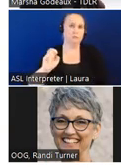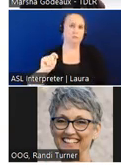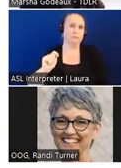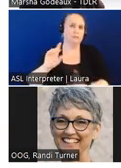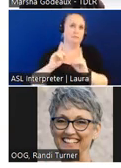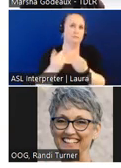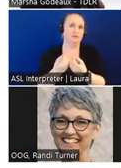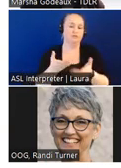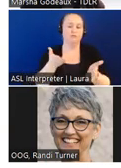So we'll go to the next slide